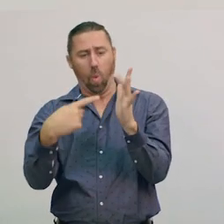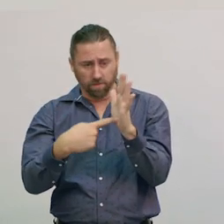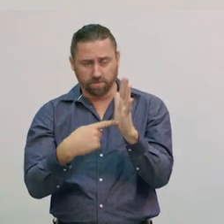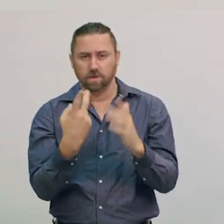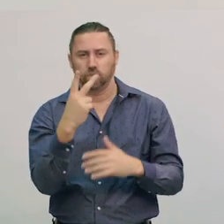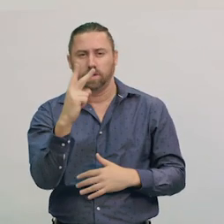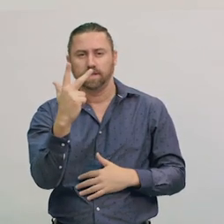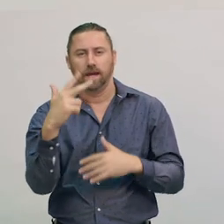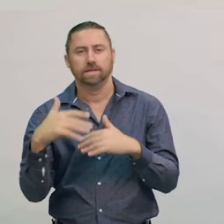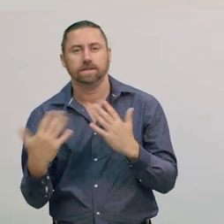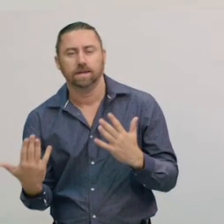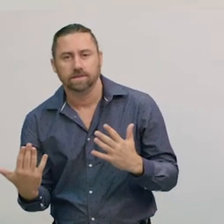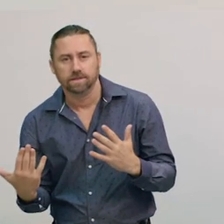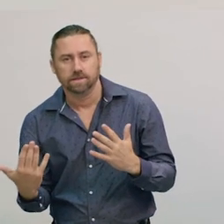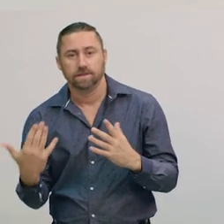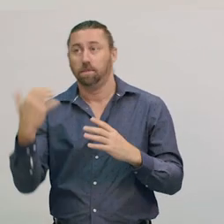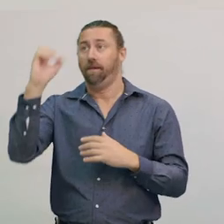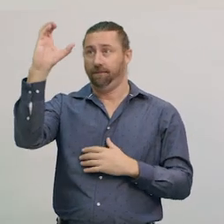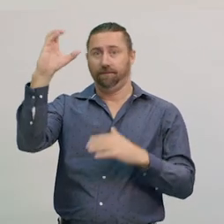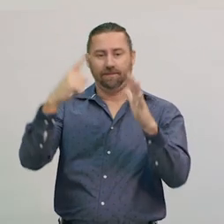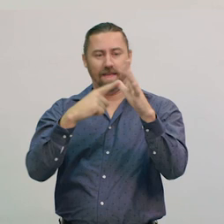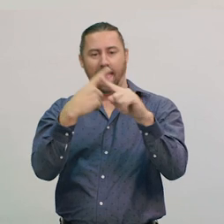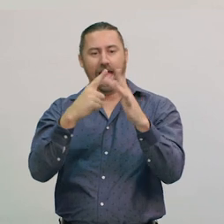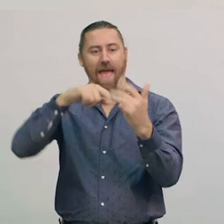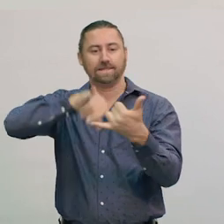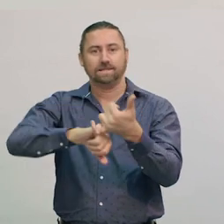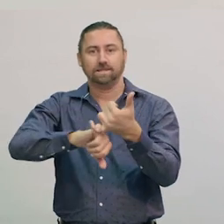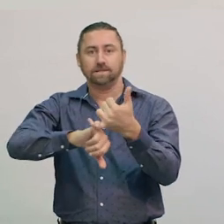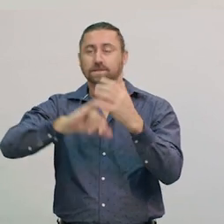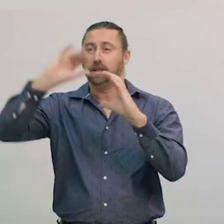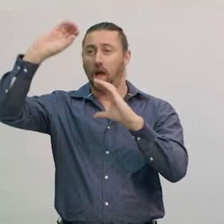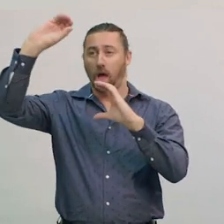At the same time, the Moon also spins on its axis. Amazingly,